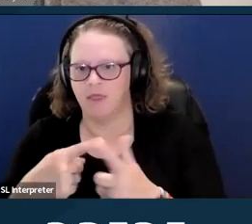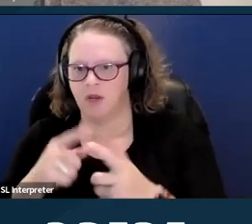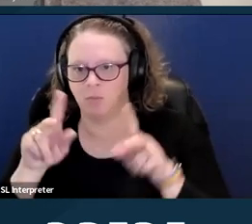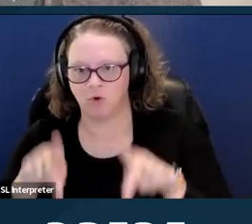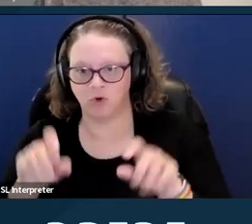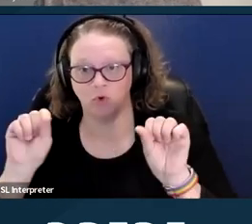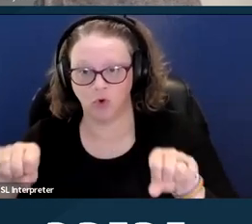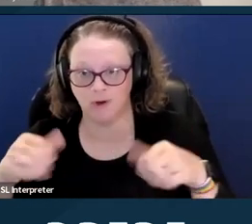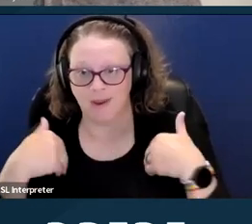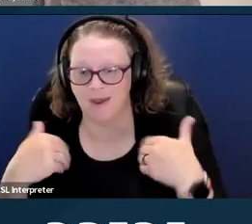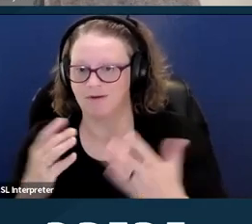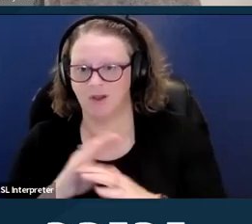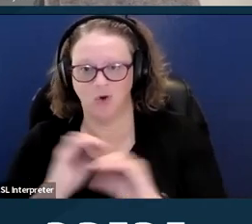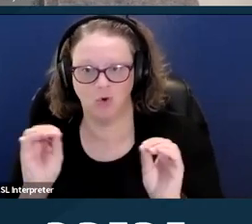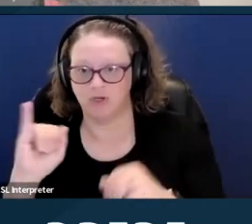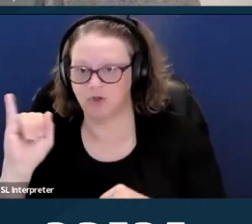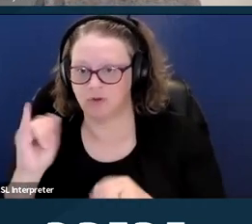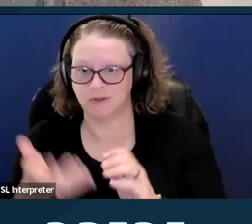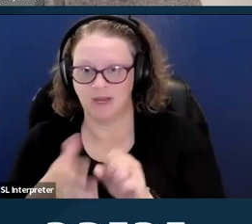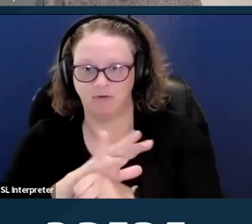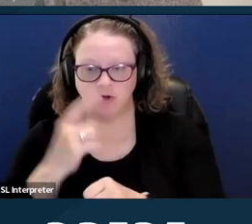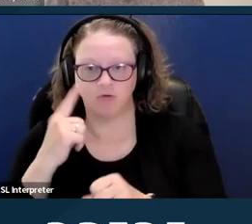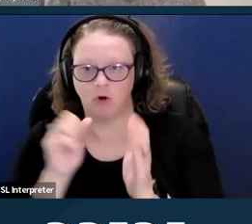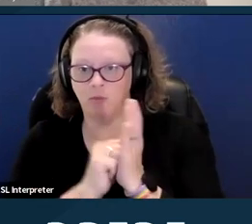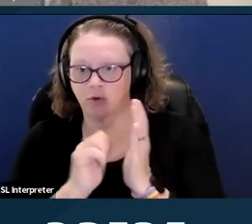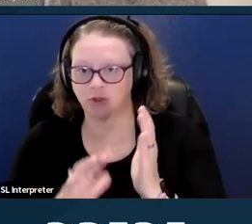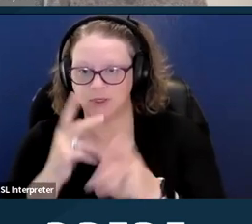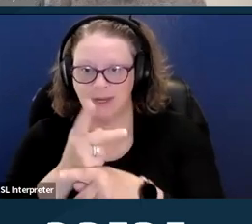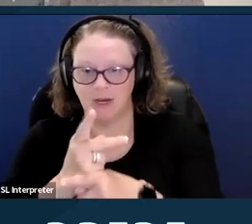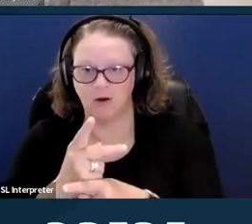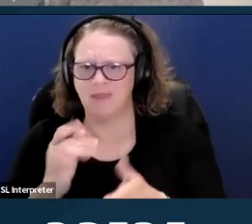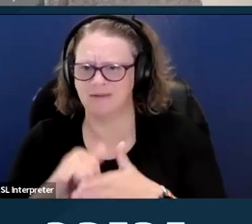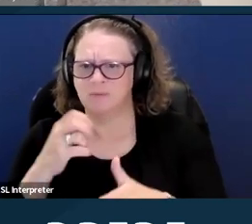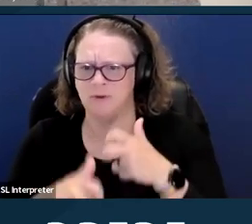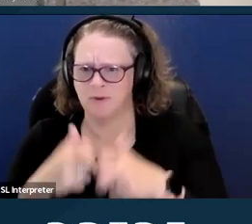which is a big problem because many people with disabilities are on federal insurance.